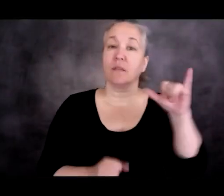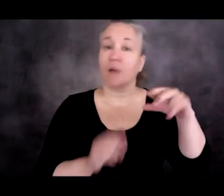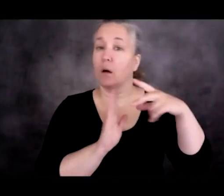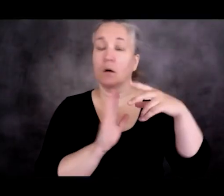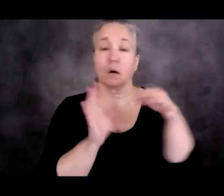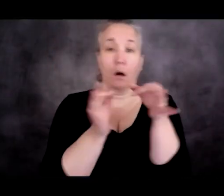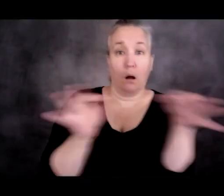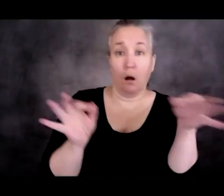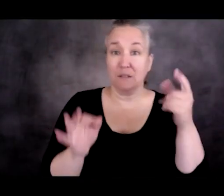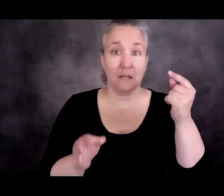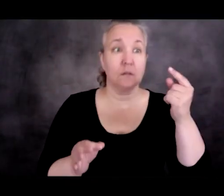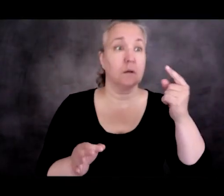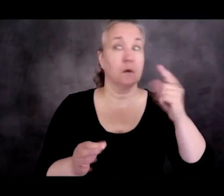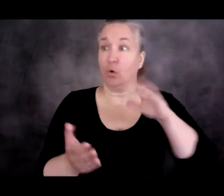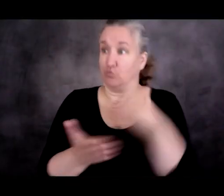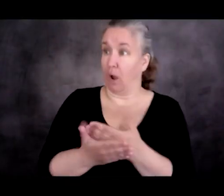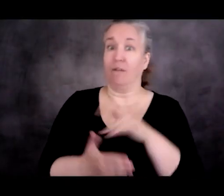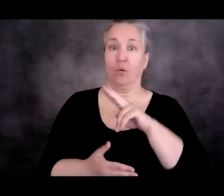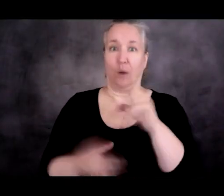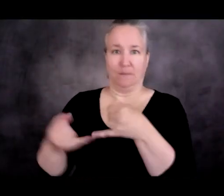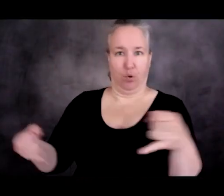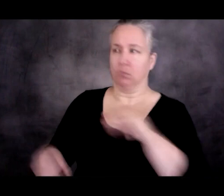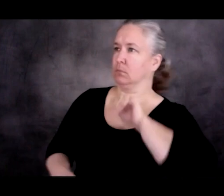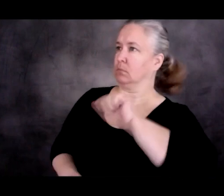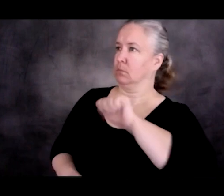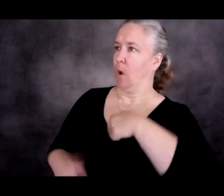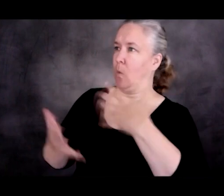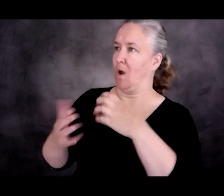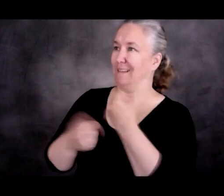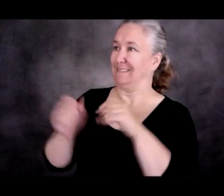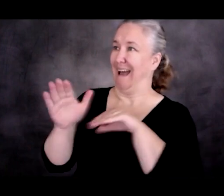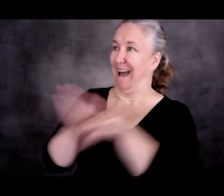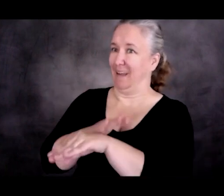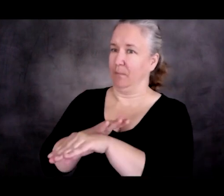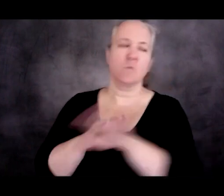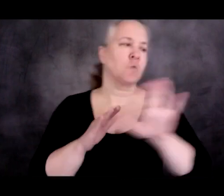for asylum at the US border, you'll be put on a list.